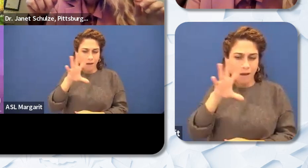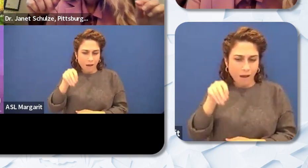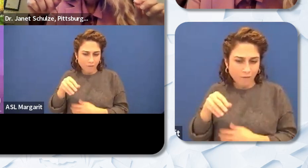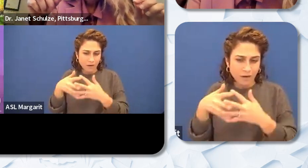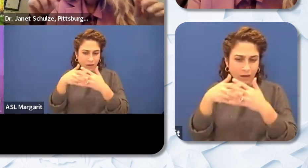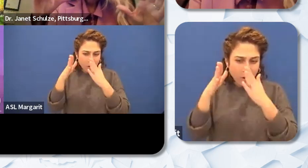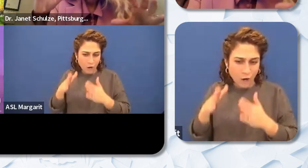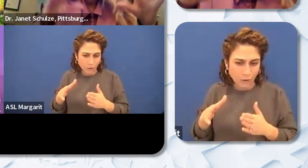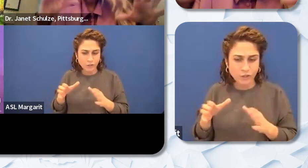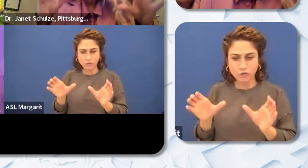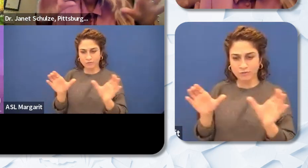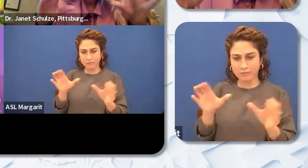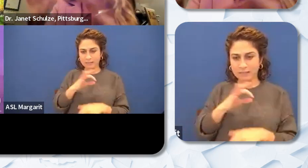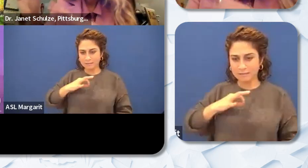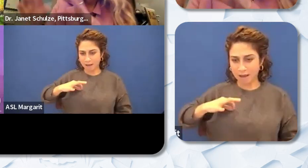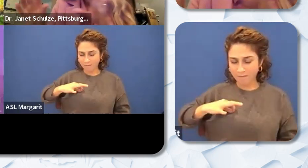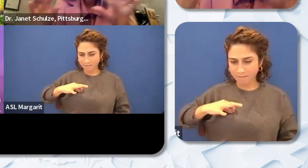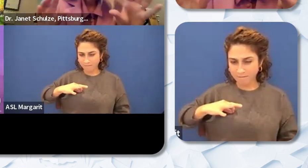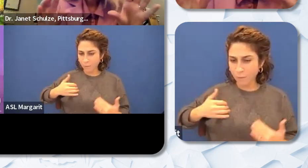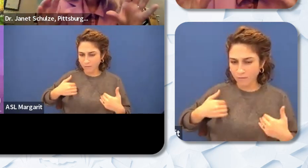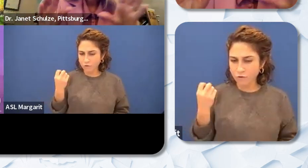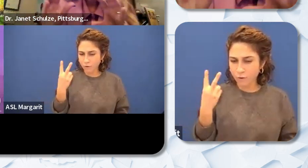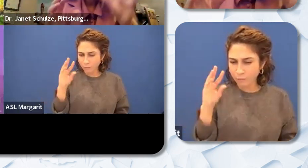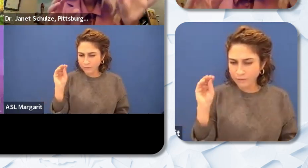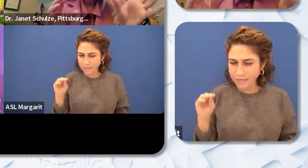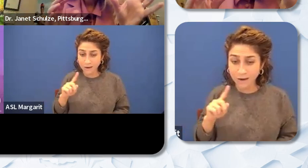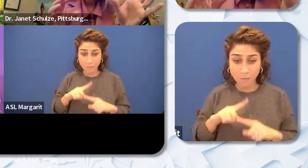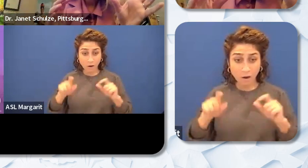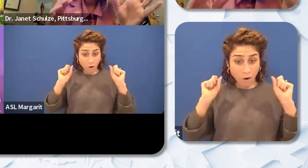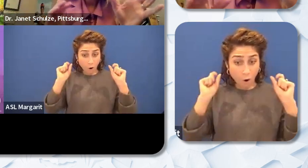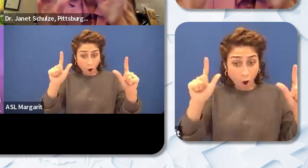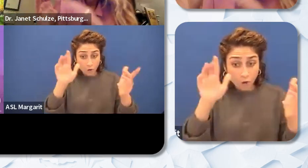our district. That's not the case in all of our schools. So we have some with a higher percentage